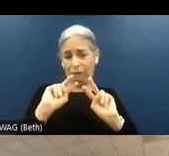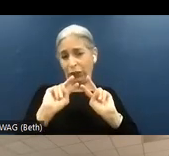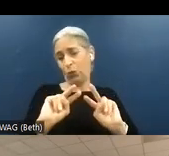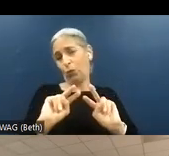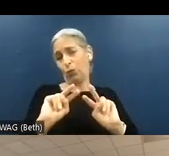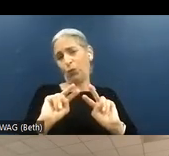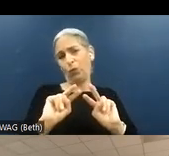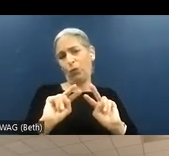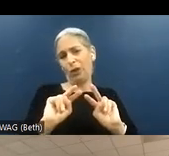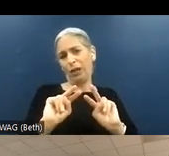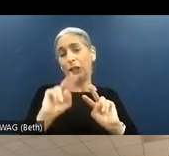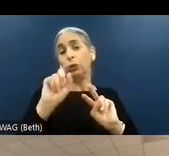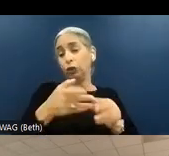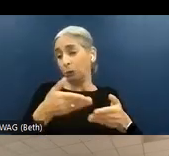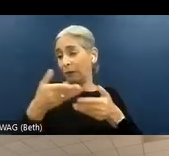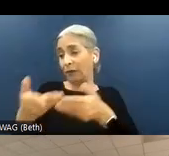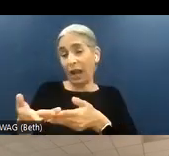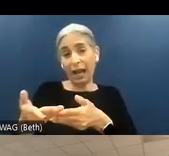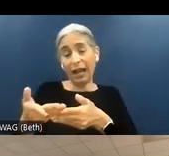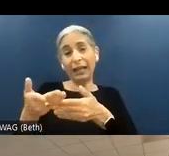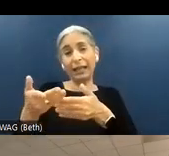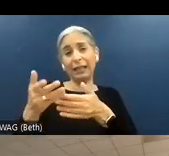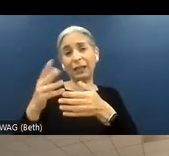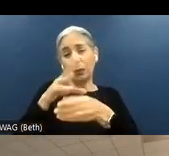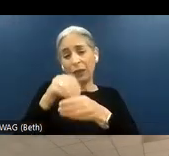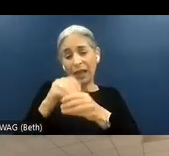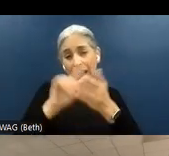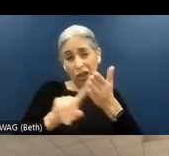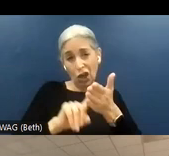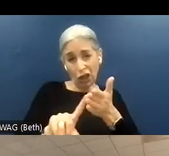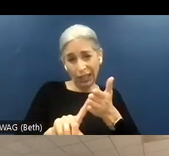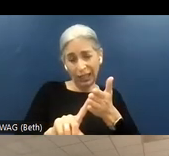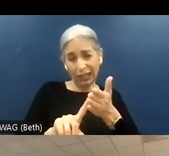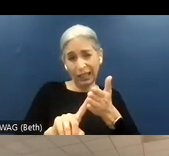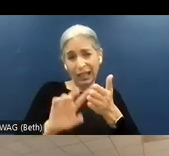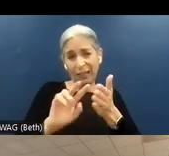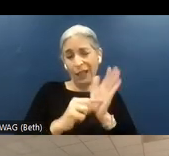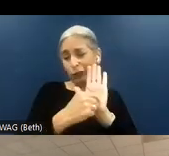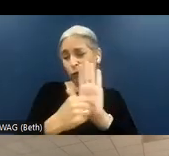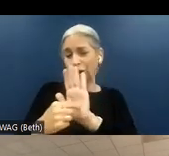is what you should provide within an audit. Which basically reflects what Michele had